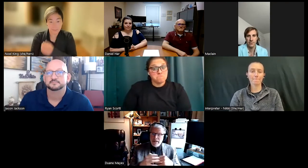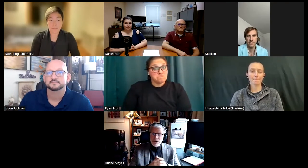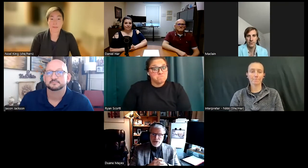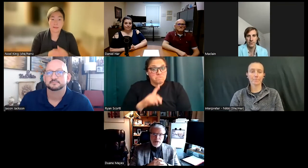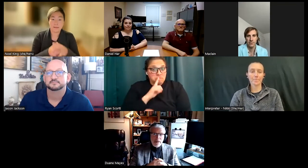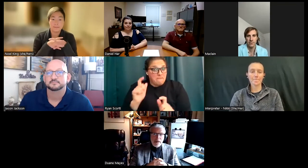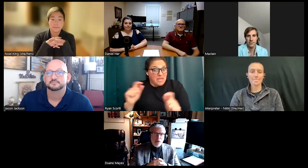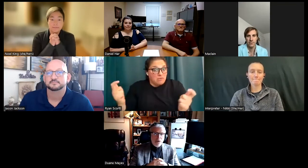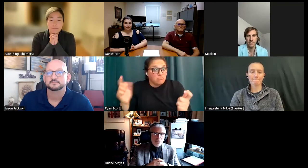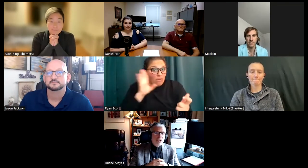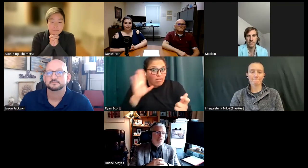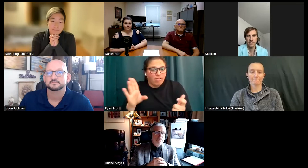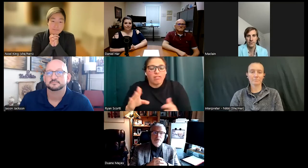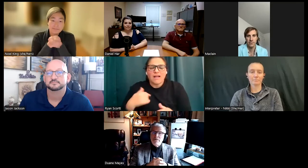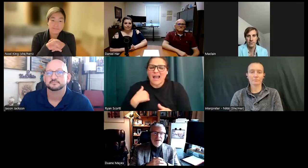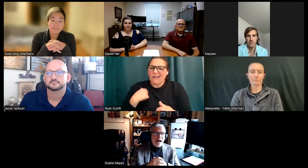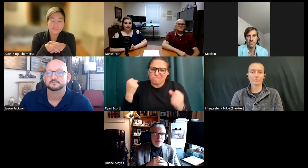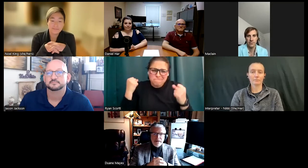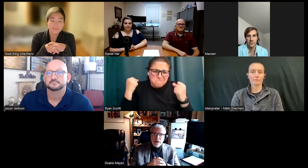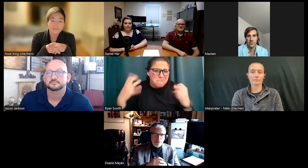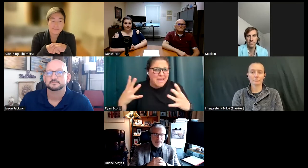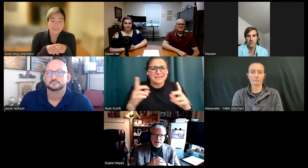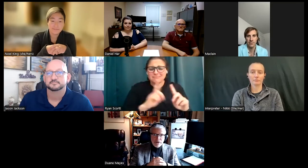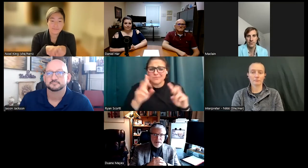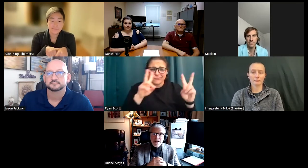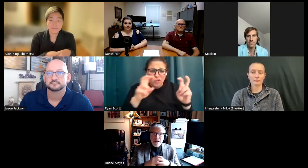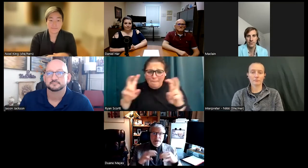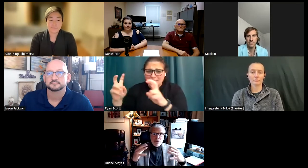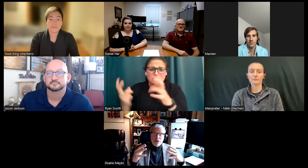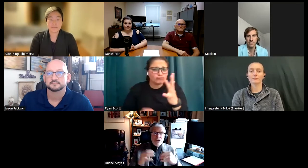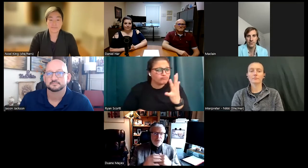There's going to be a whole slew of topics that will be covered over those